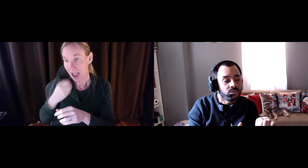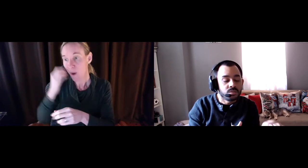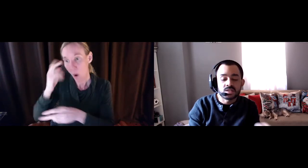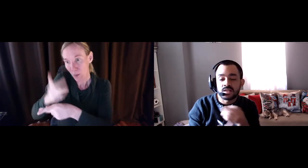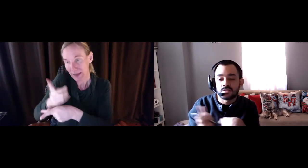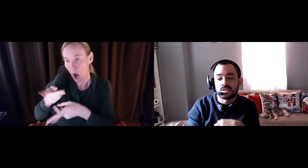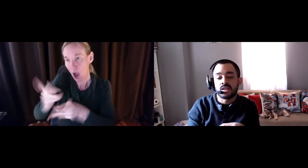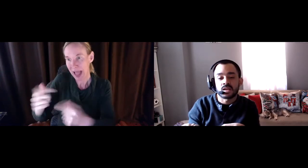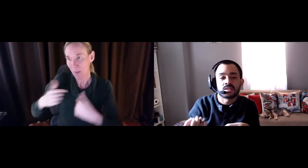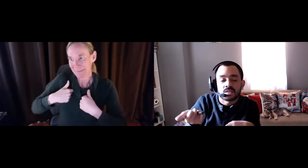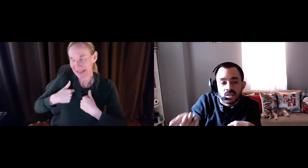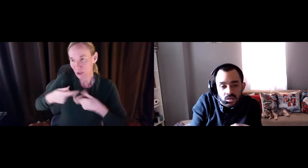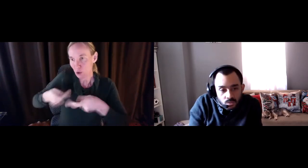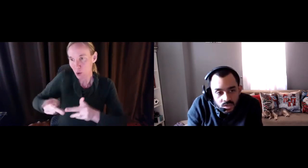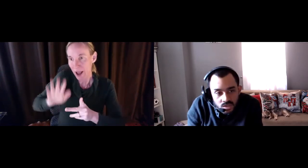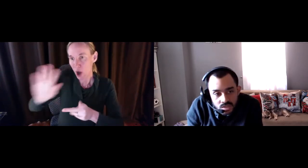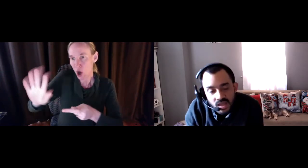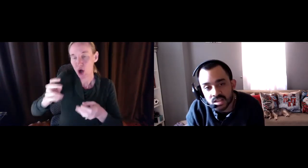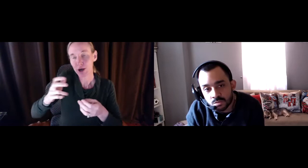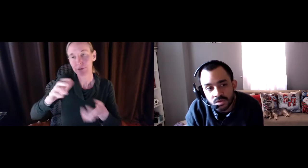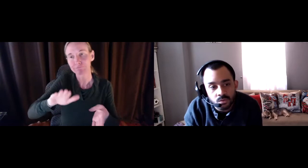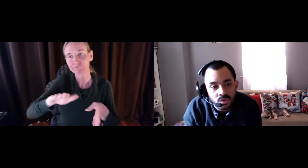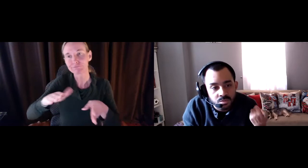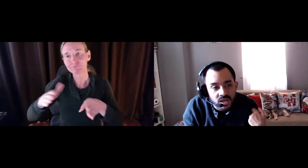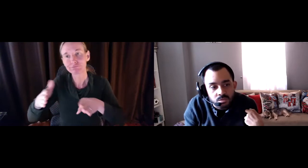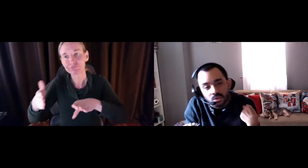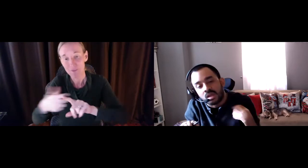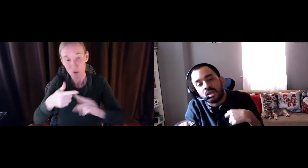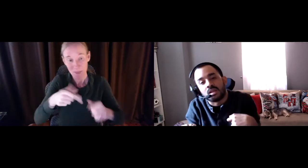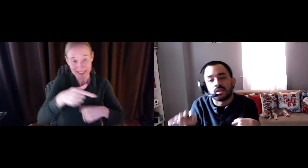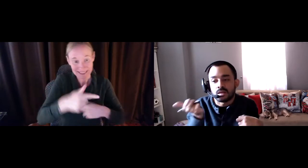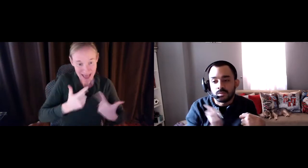mother was passing away was home care this allowed me to